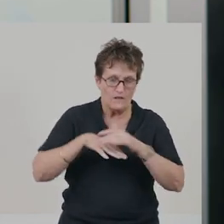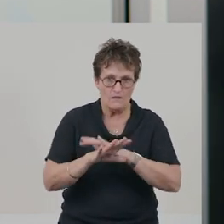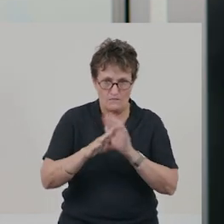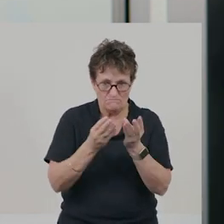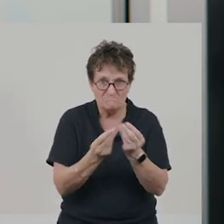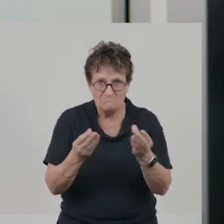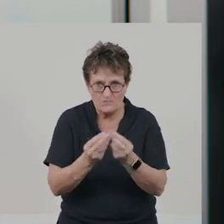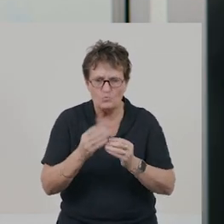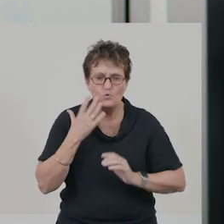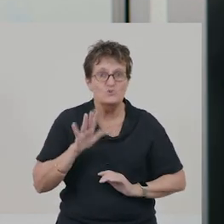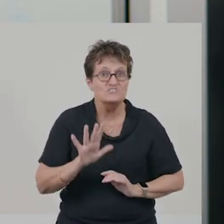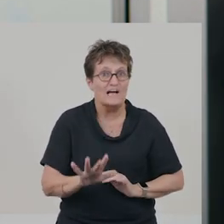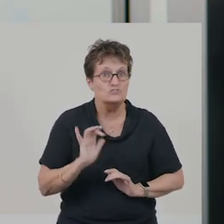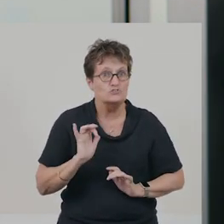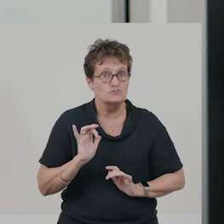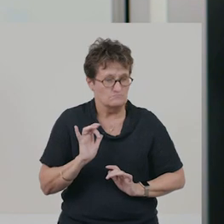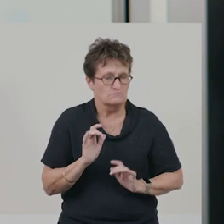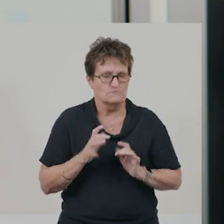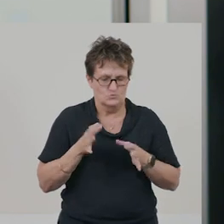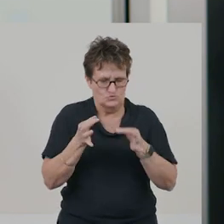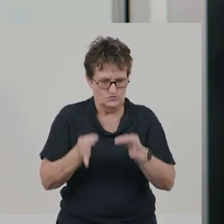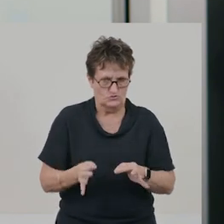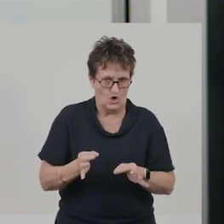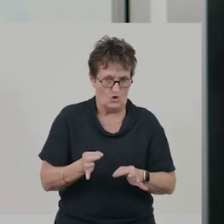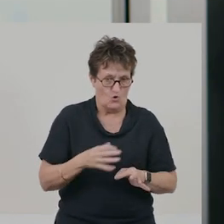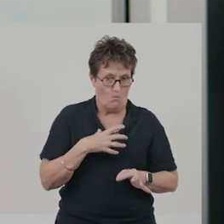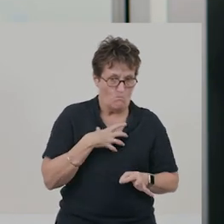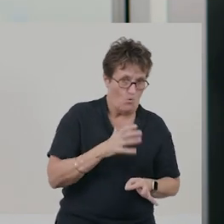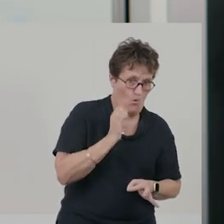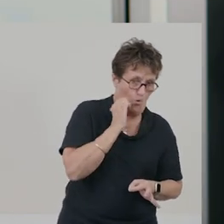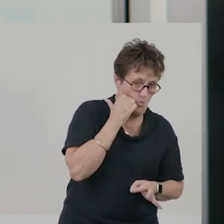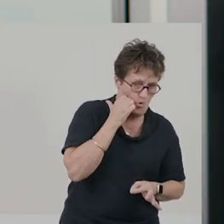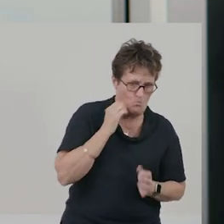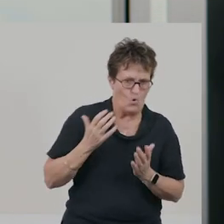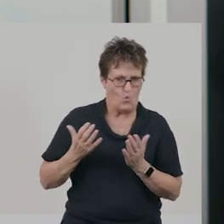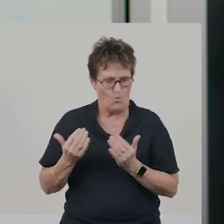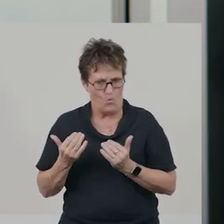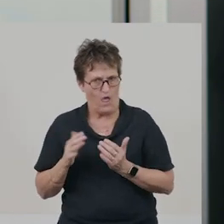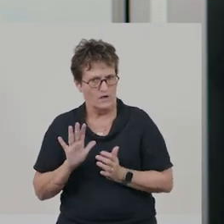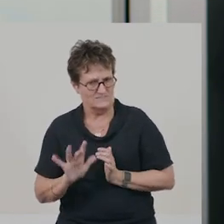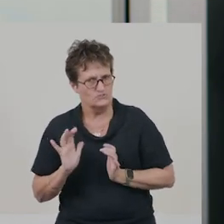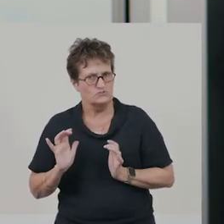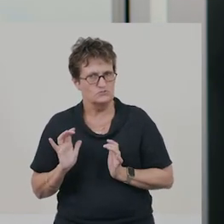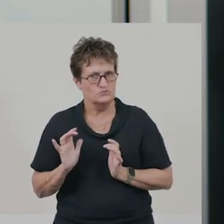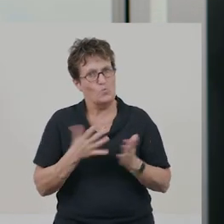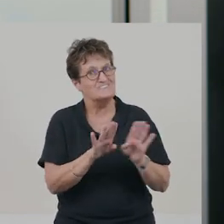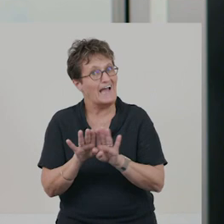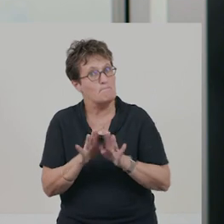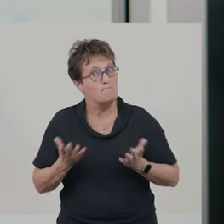we’ll use our sense of touch to decide whether it was warmer or cooler, on our hand, or about the same.